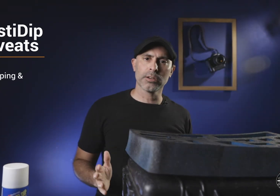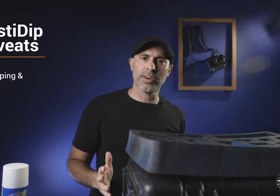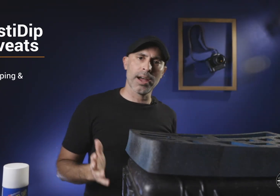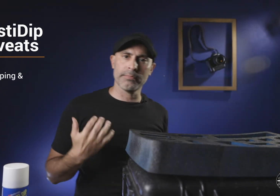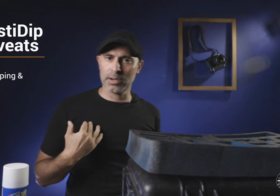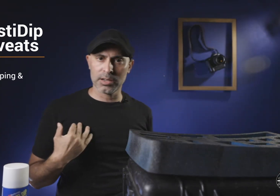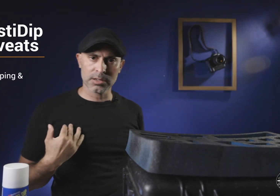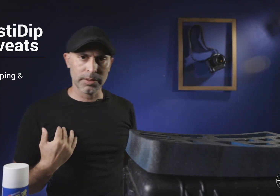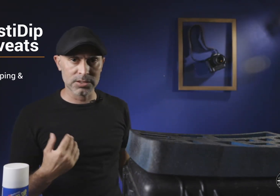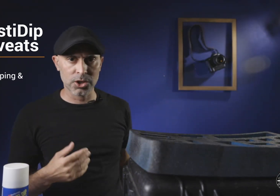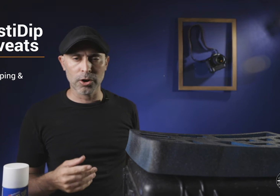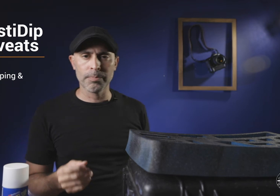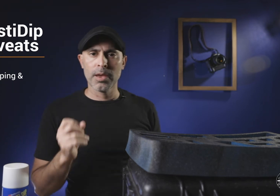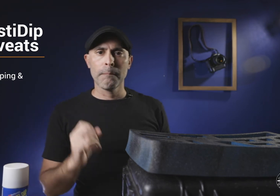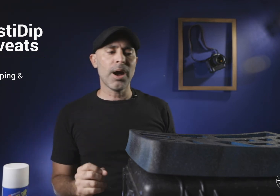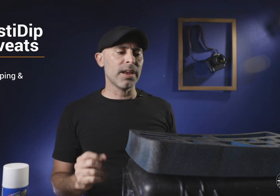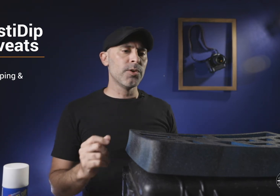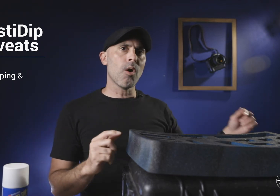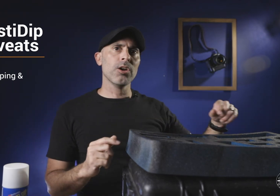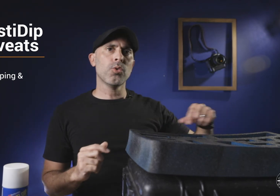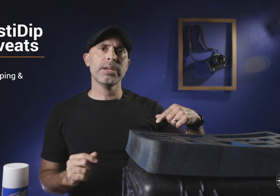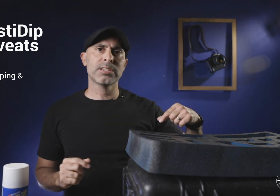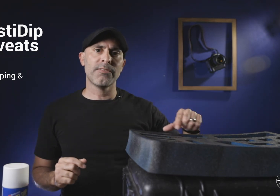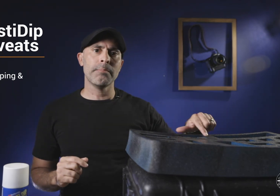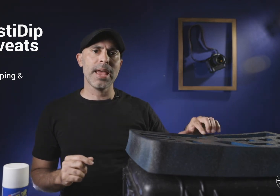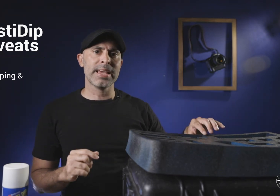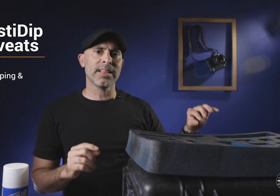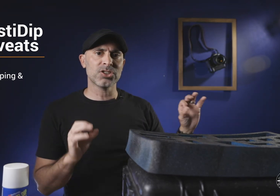in there fine it's completely secure but if you are doing stuff in making like